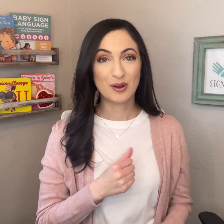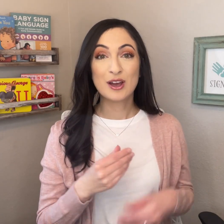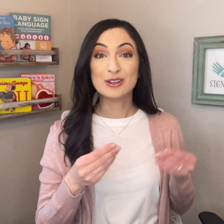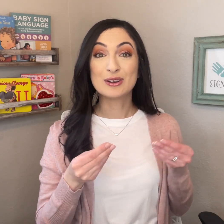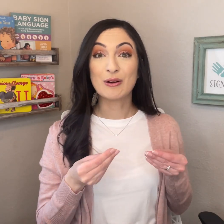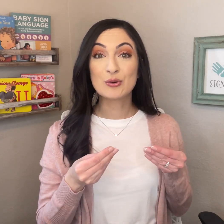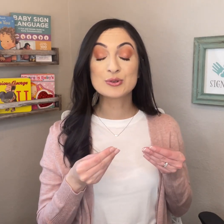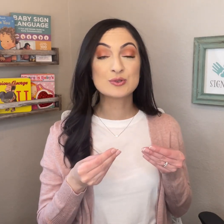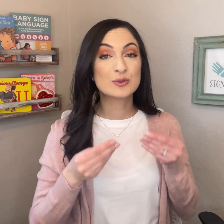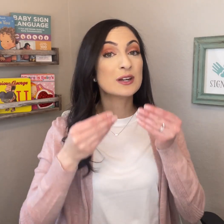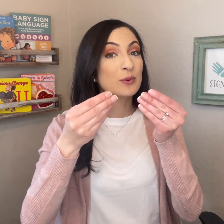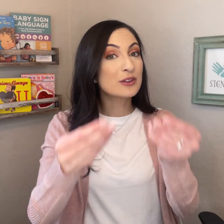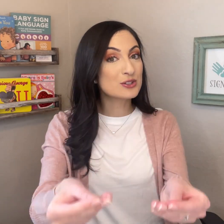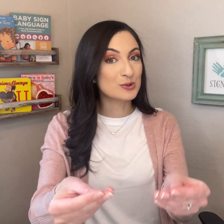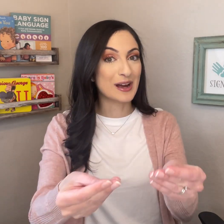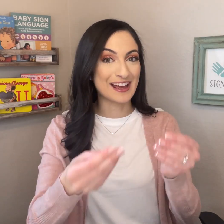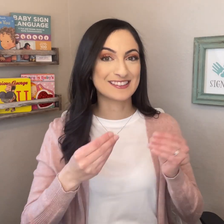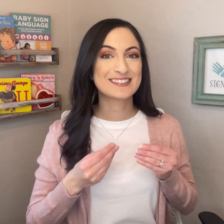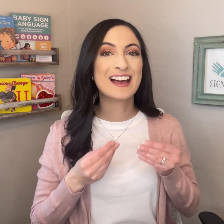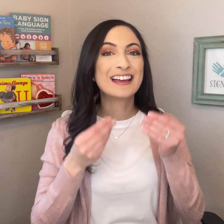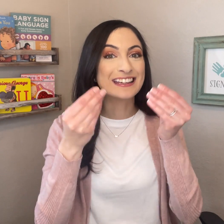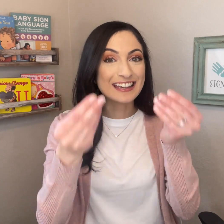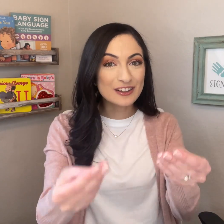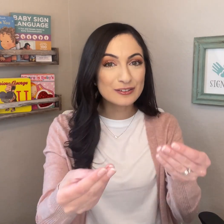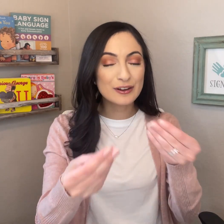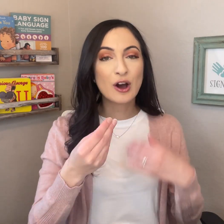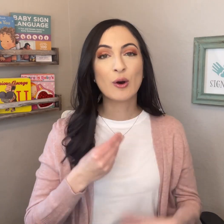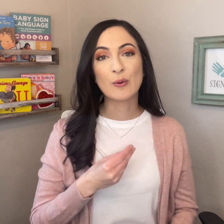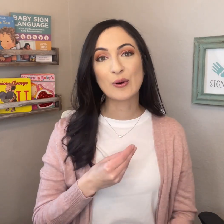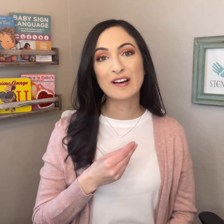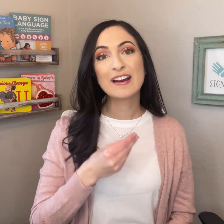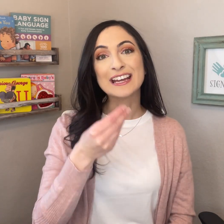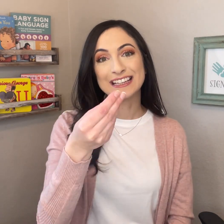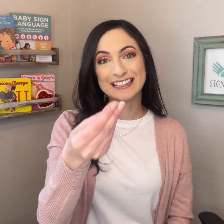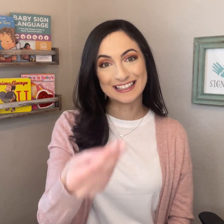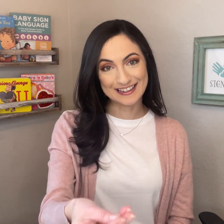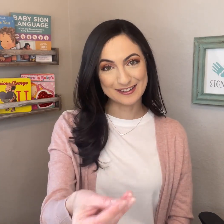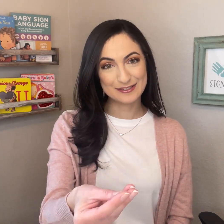You can also do it with two hands. GIVE or GIVE.